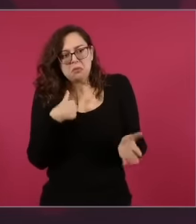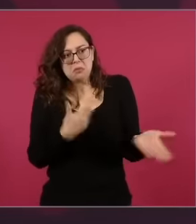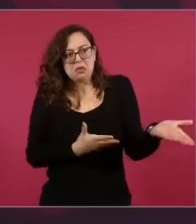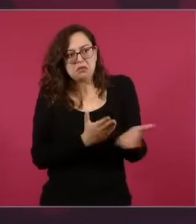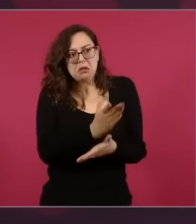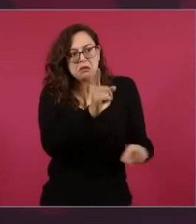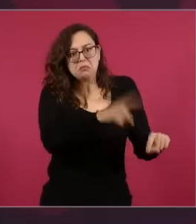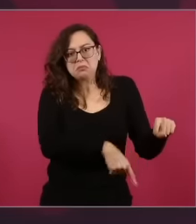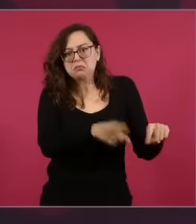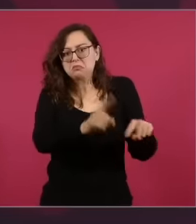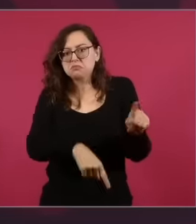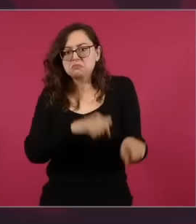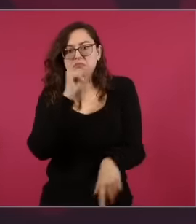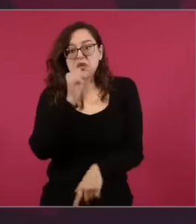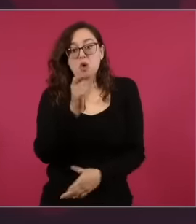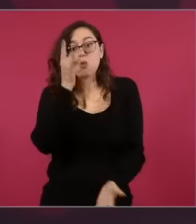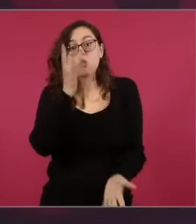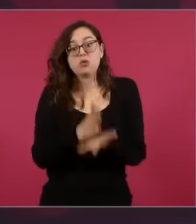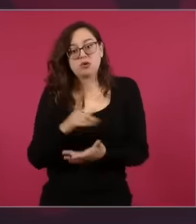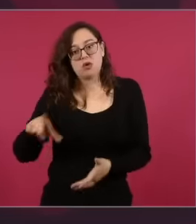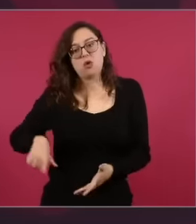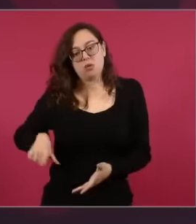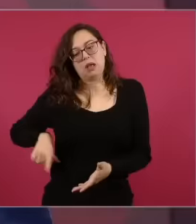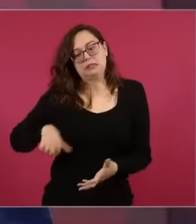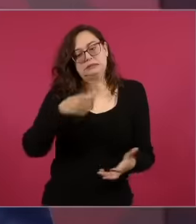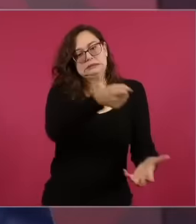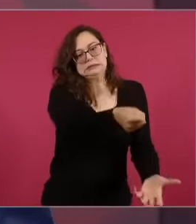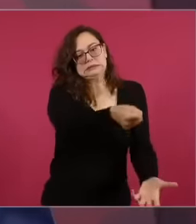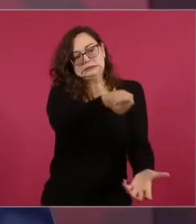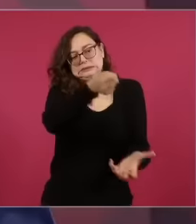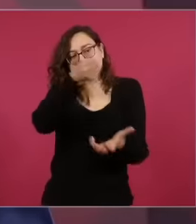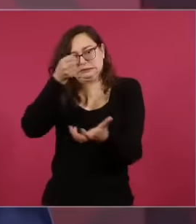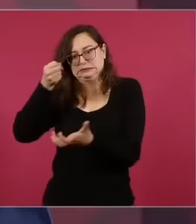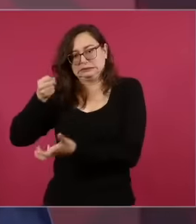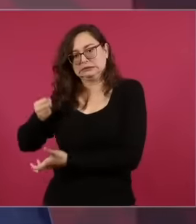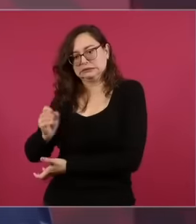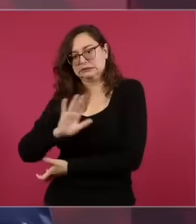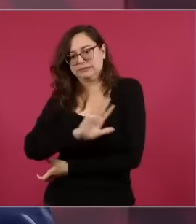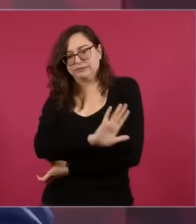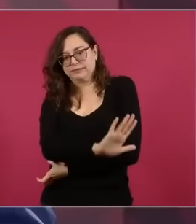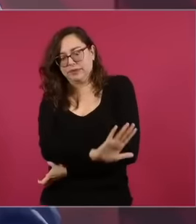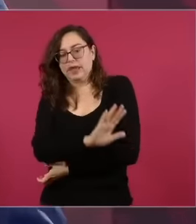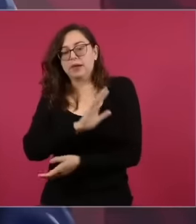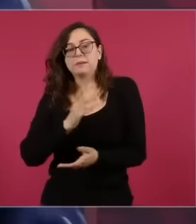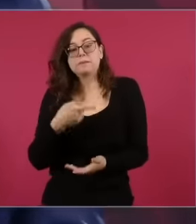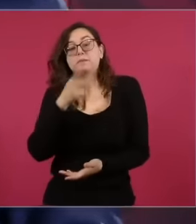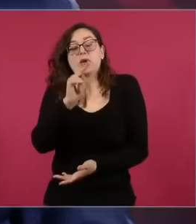and they were